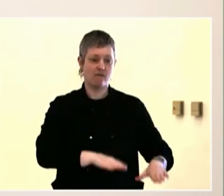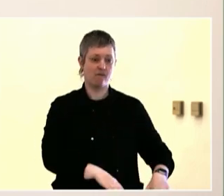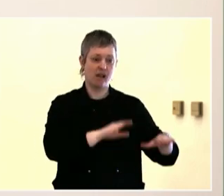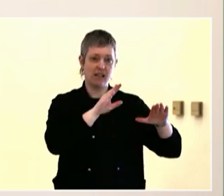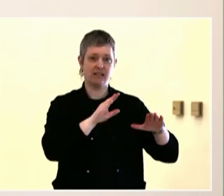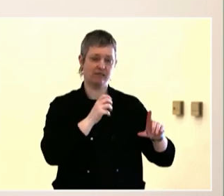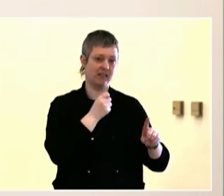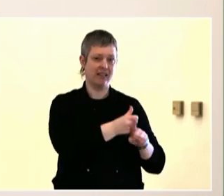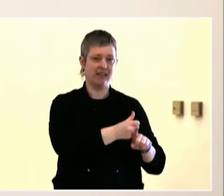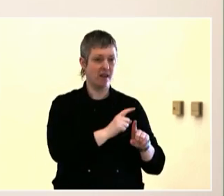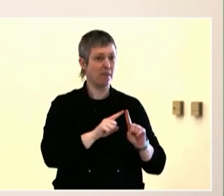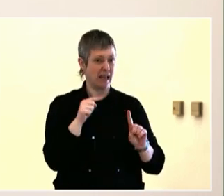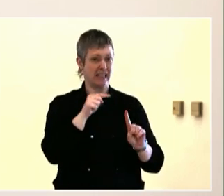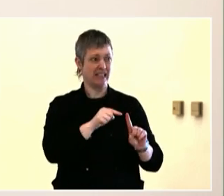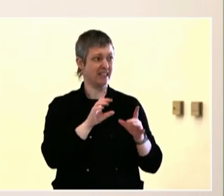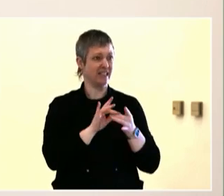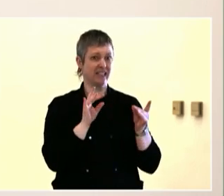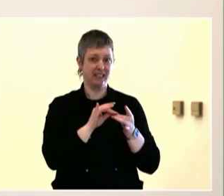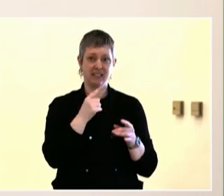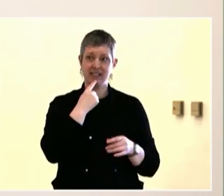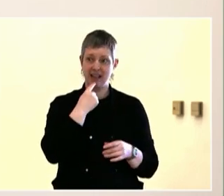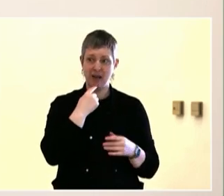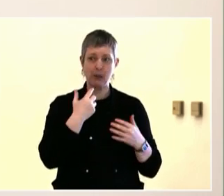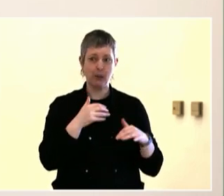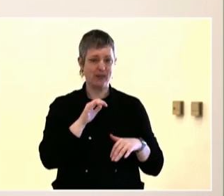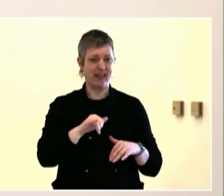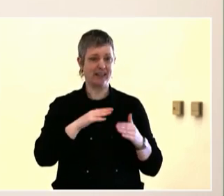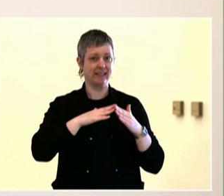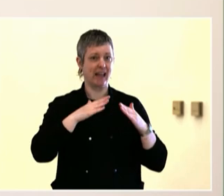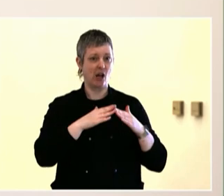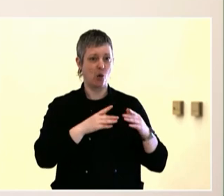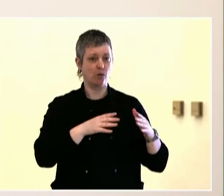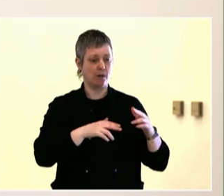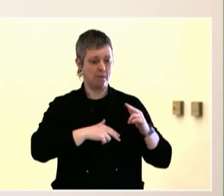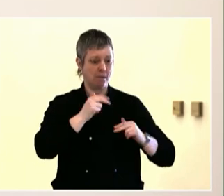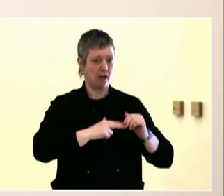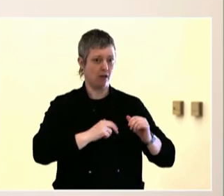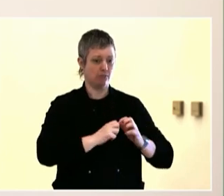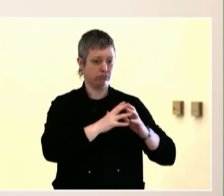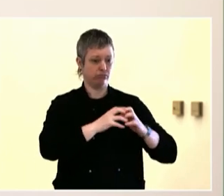yesterday was the importance of place as a way to connect communities.